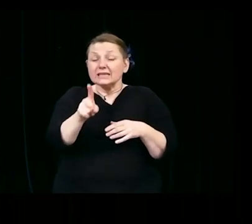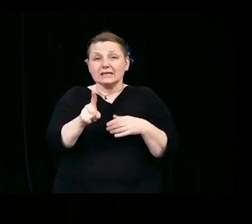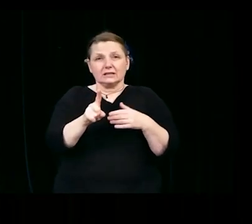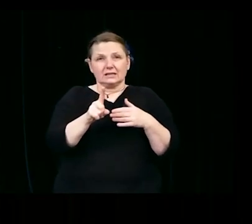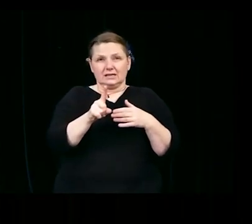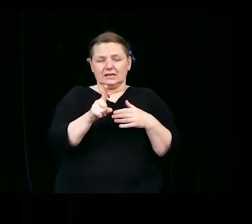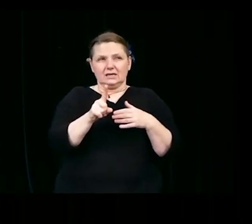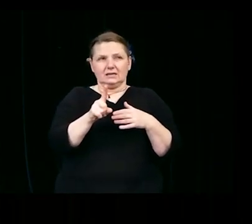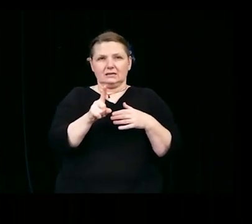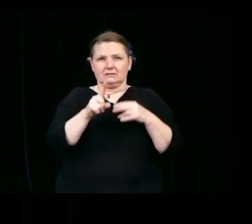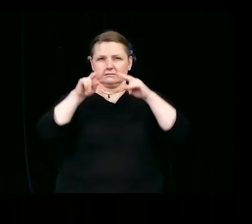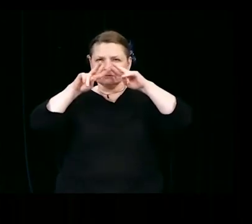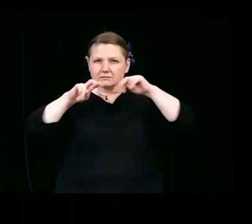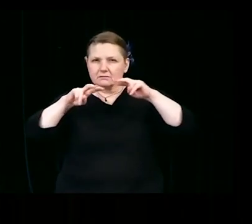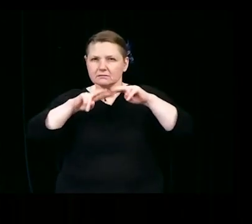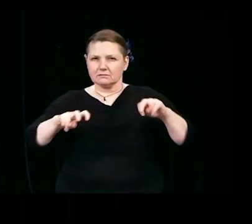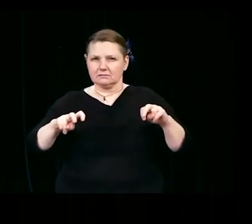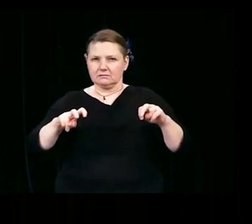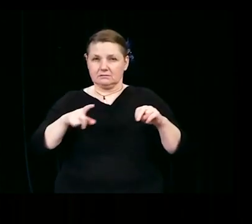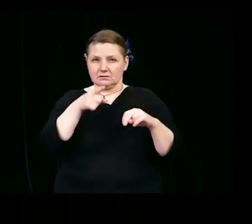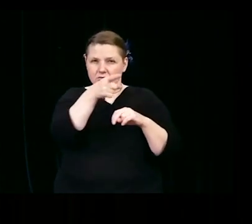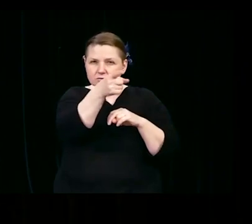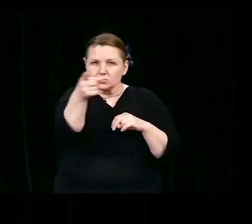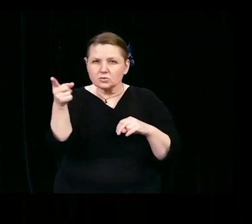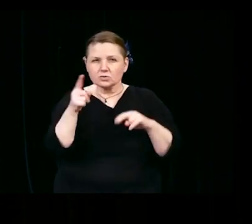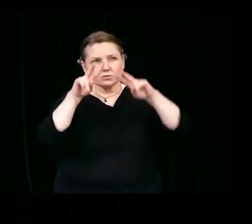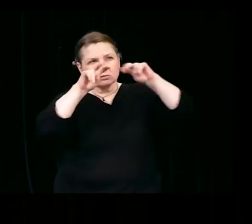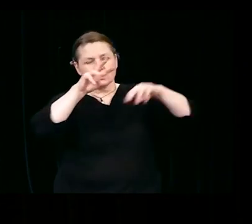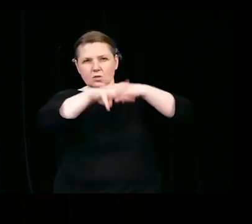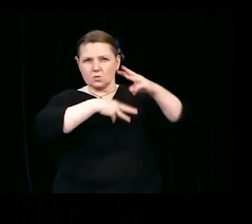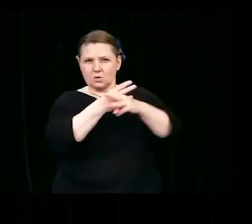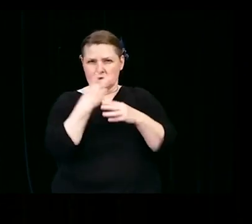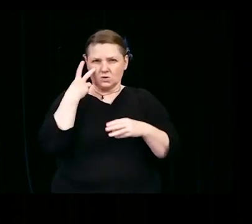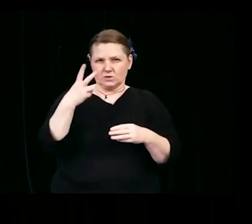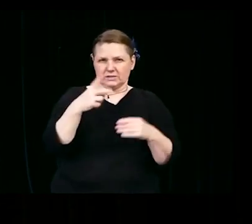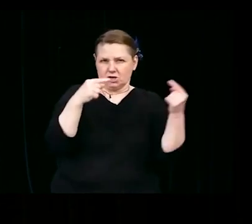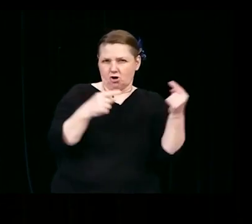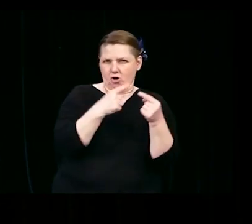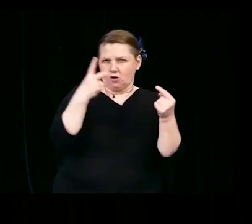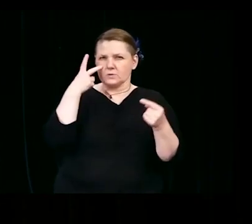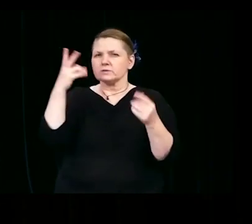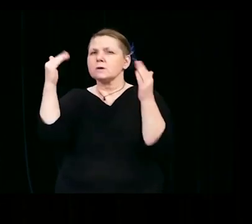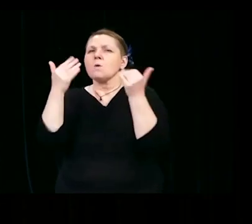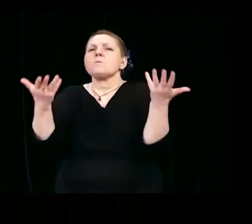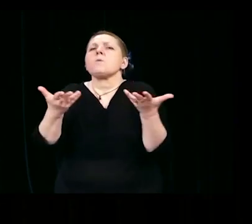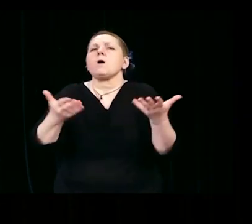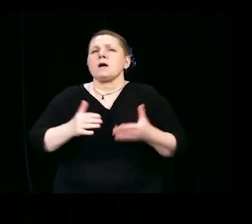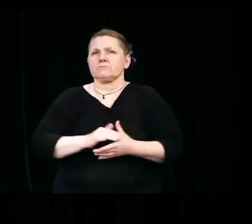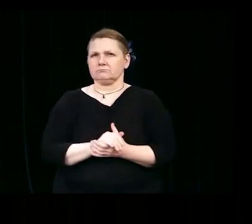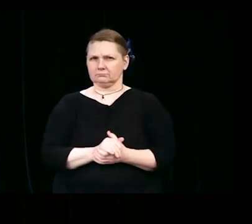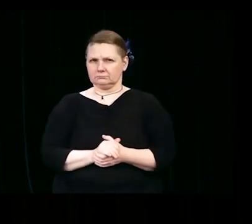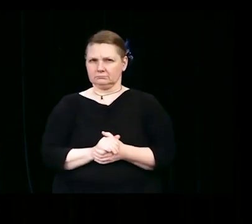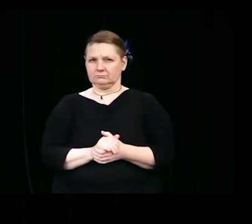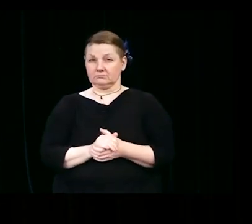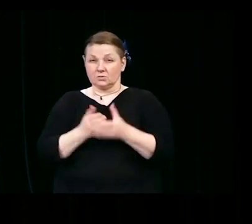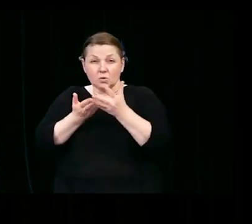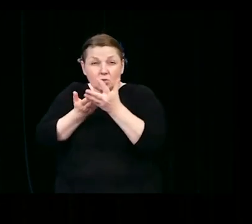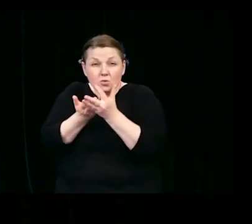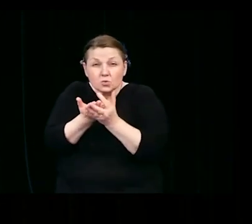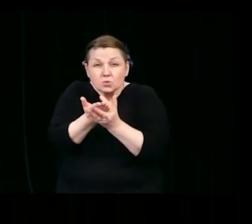ven en el mundo? What harm and what hope do you see in the world? In the midst of all the daño,